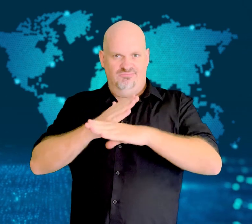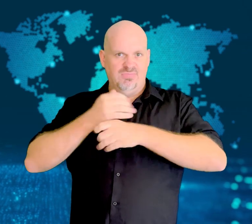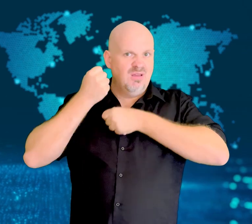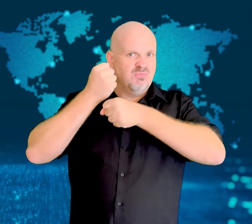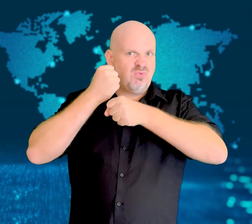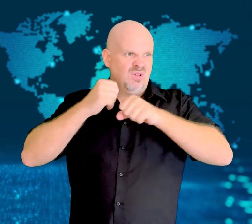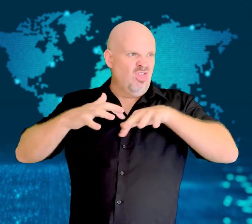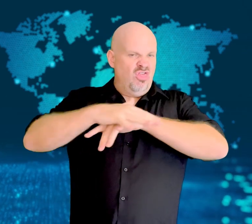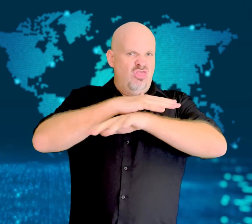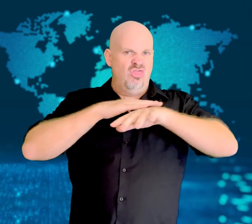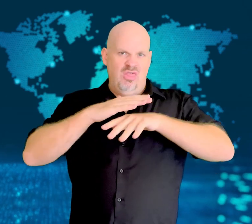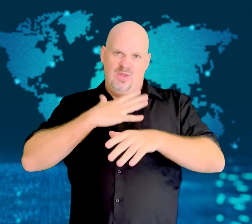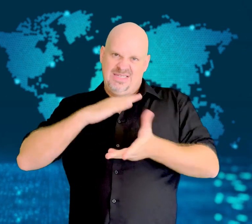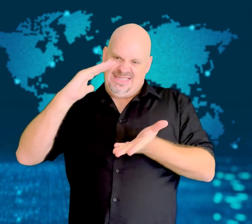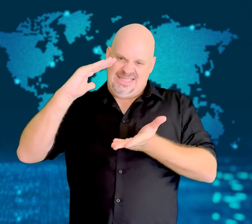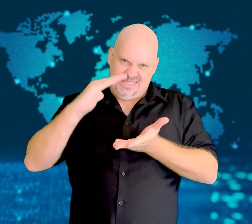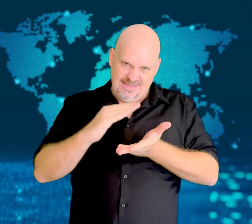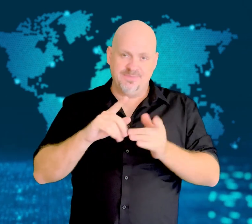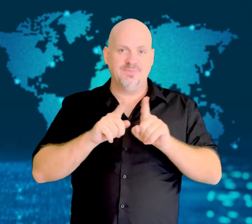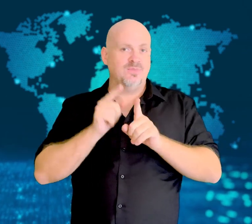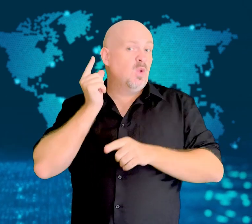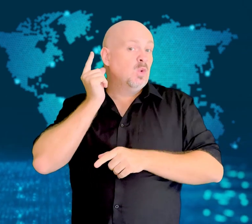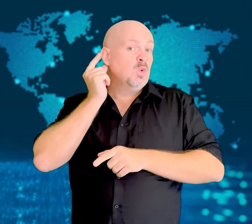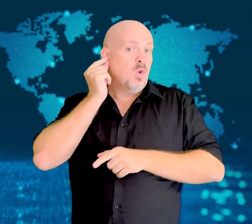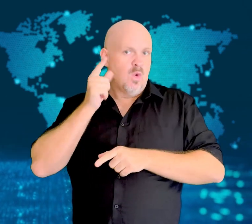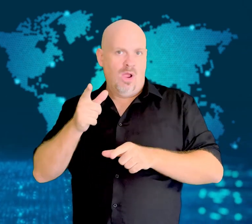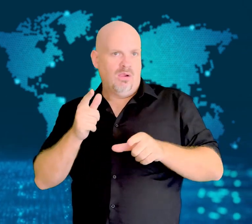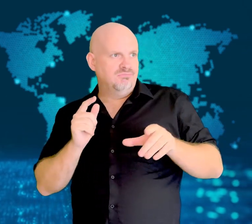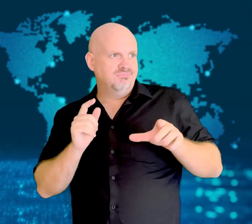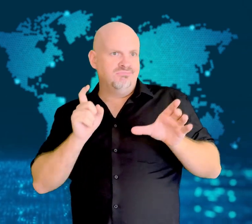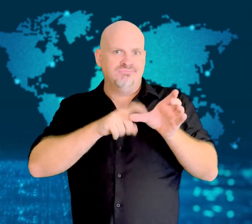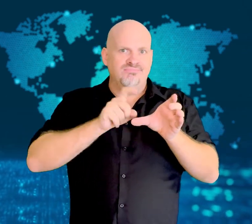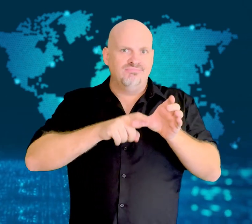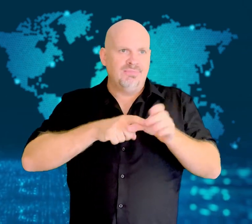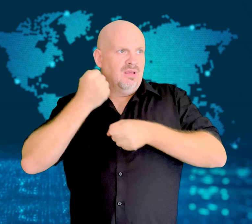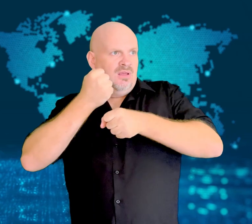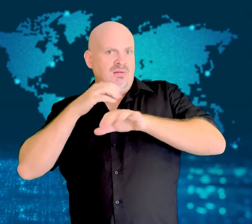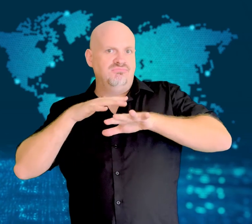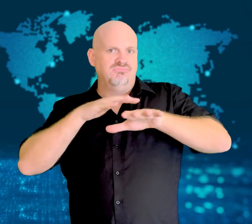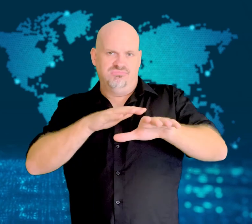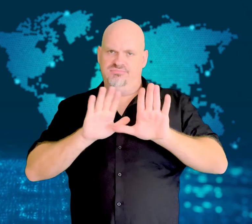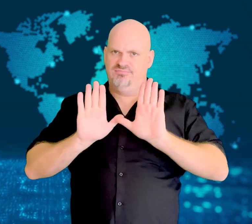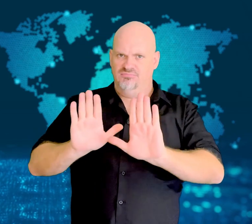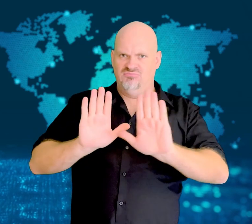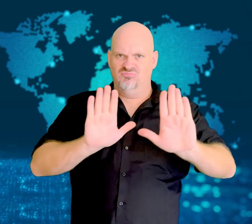prevent dissent and keep girls from joining in the protest.